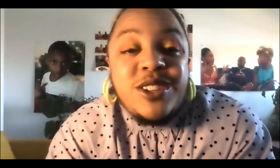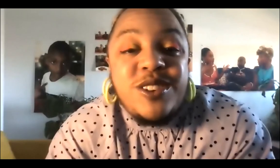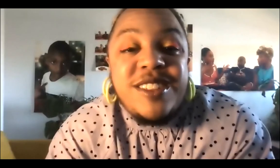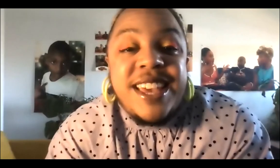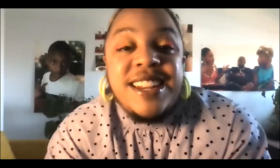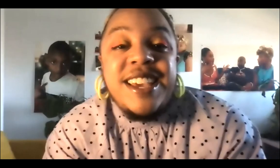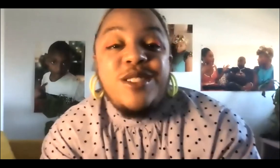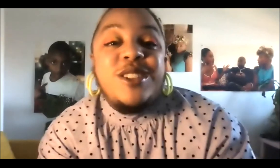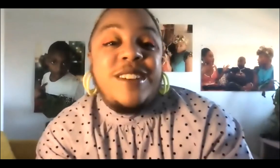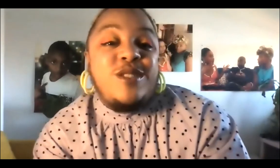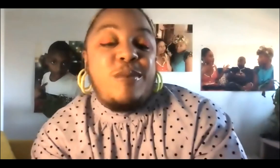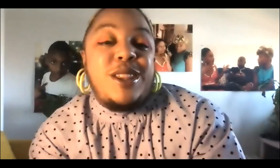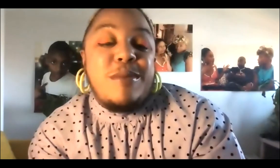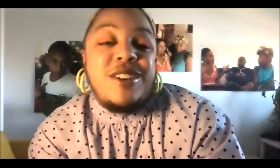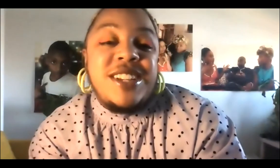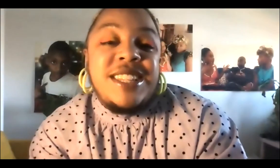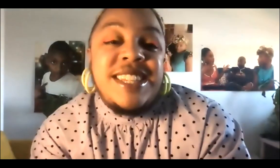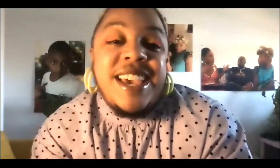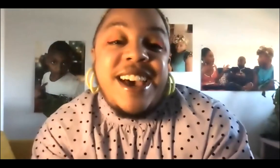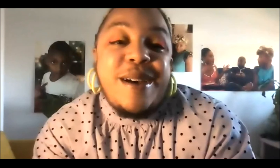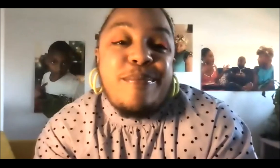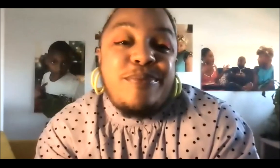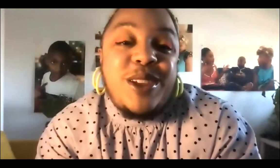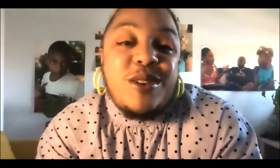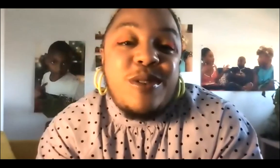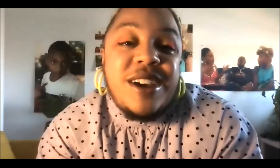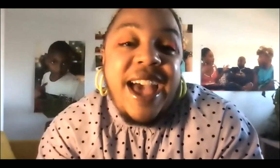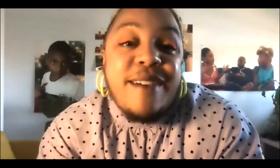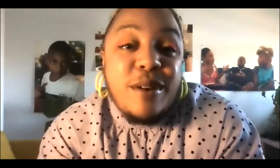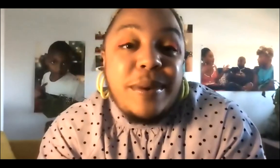to make sure that those of us who have been on the margins, you know, have what